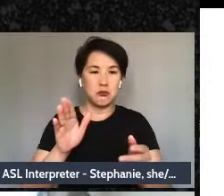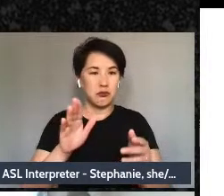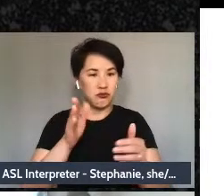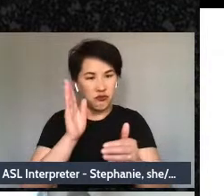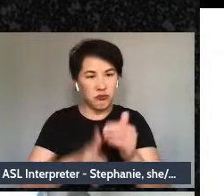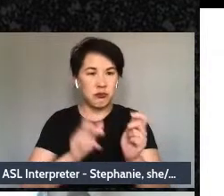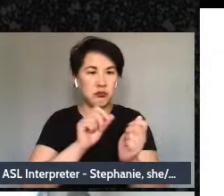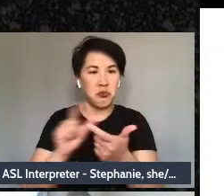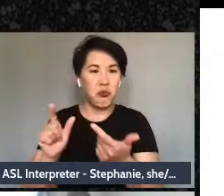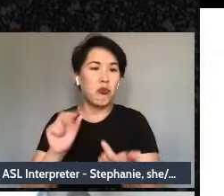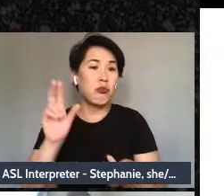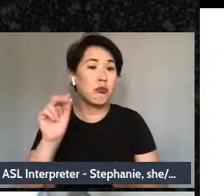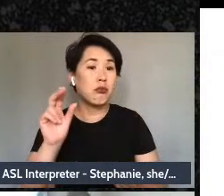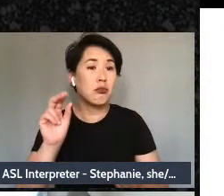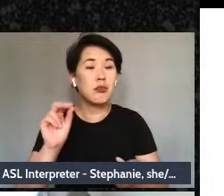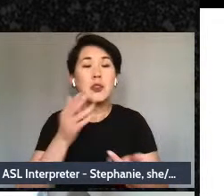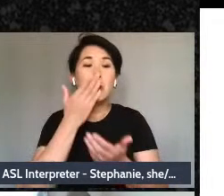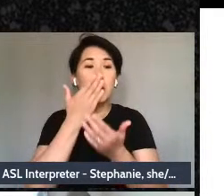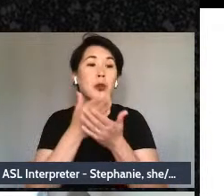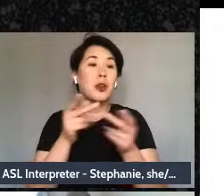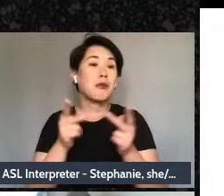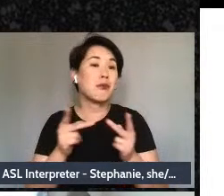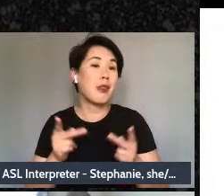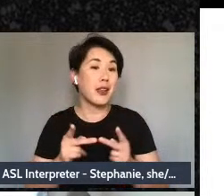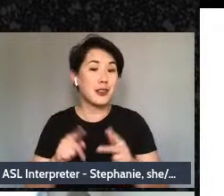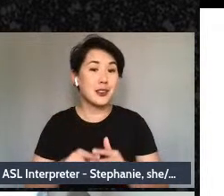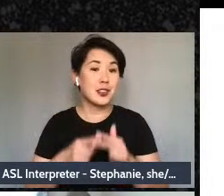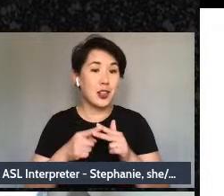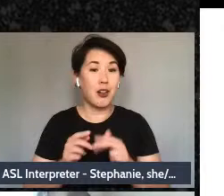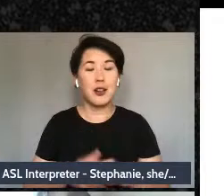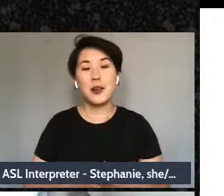it's just a good place to start. We have - so what